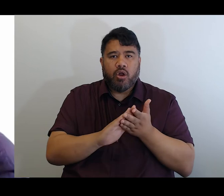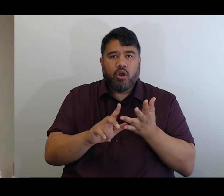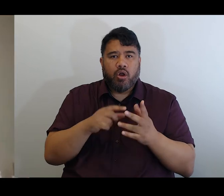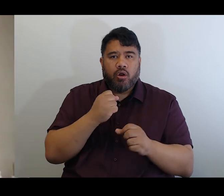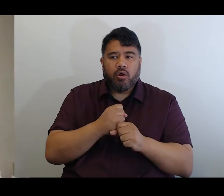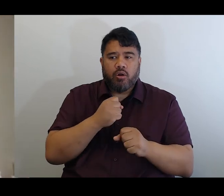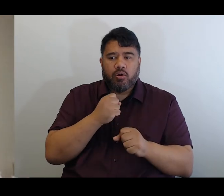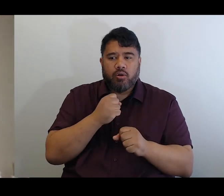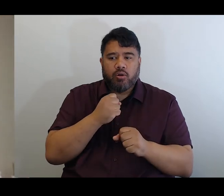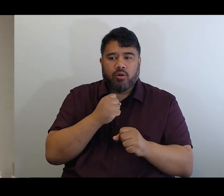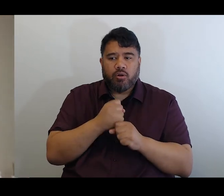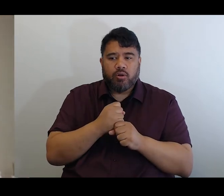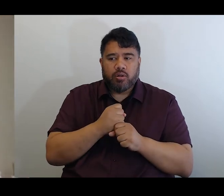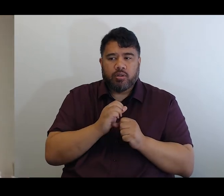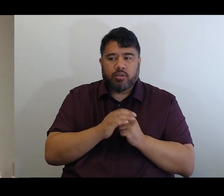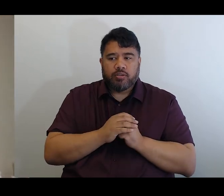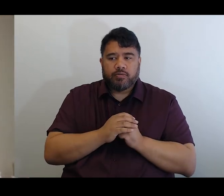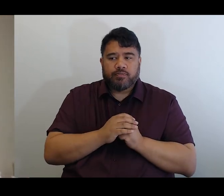Hey Paula, nice to see you.